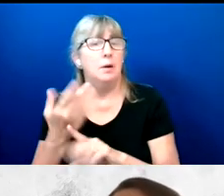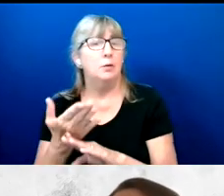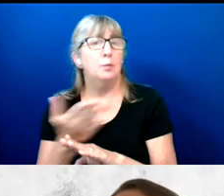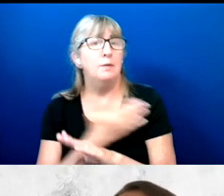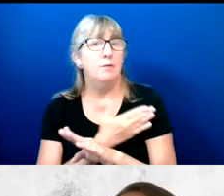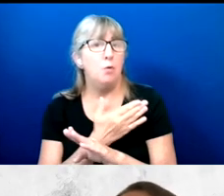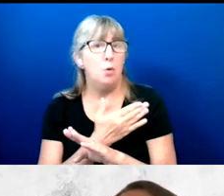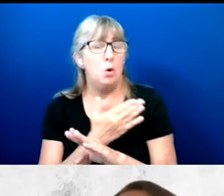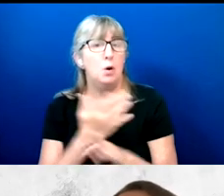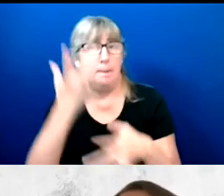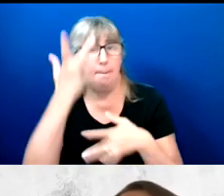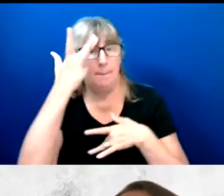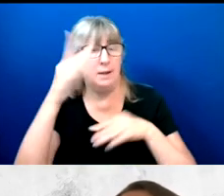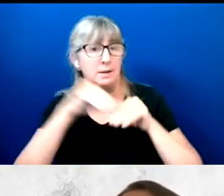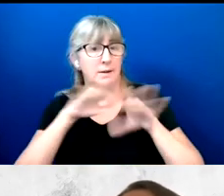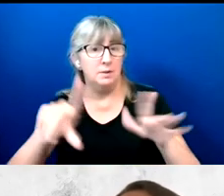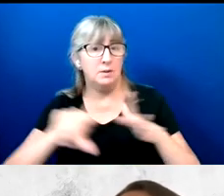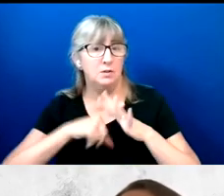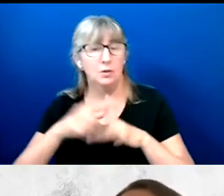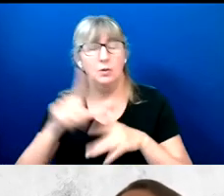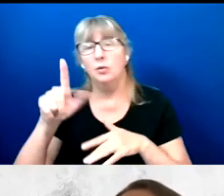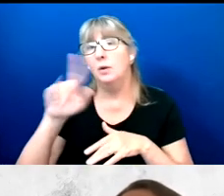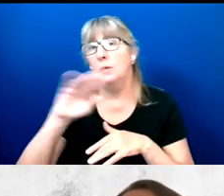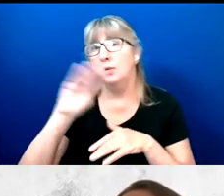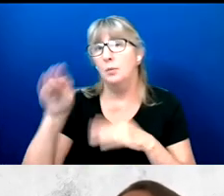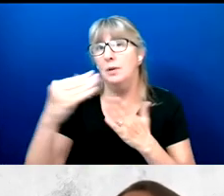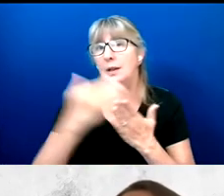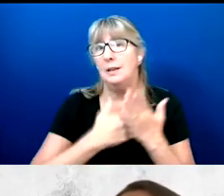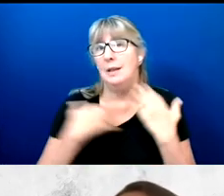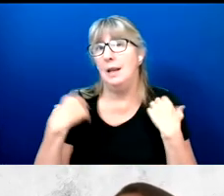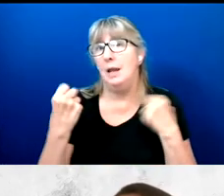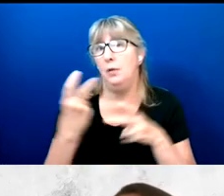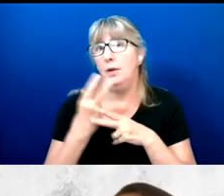21% listed healthcare as their top issue.